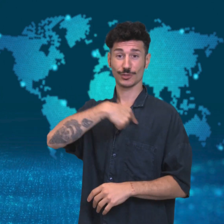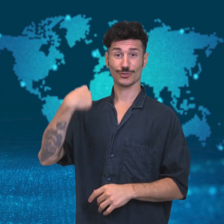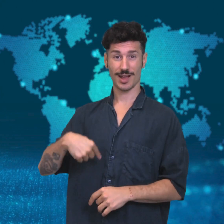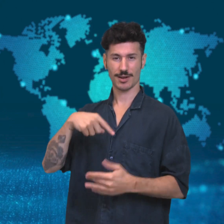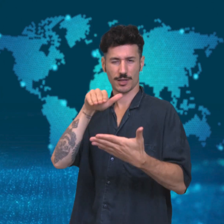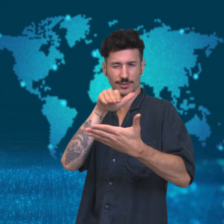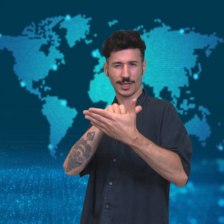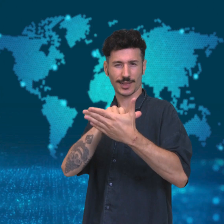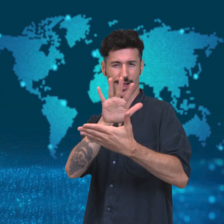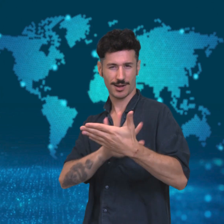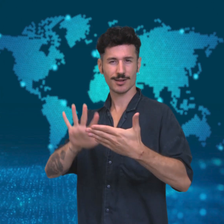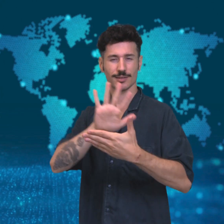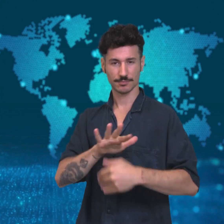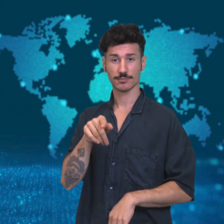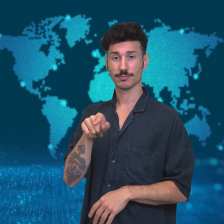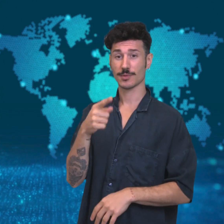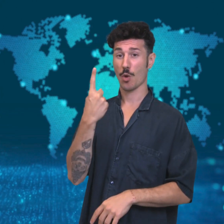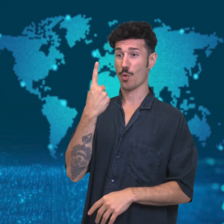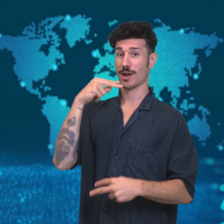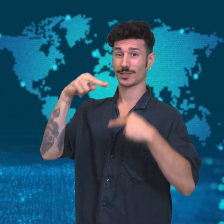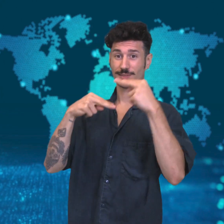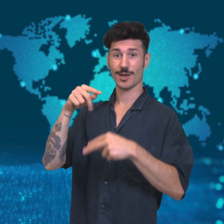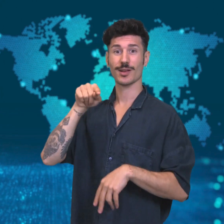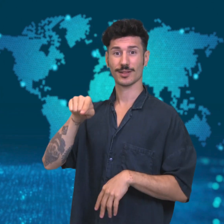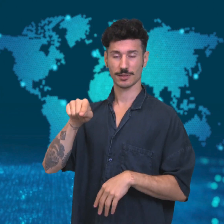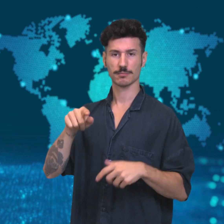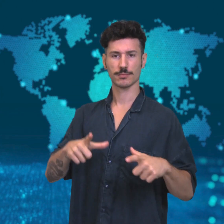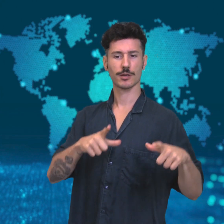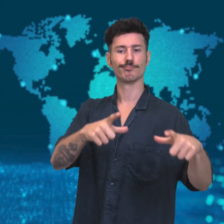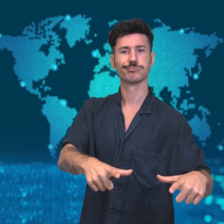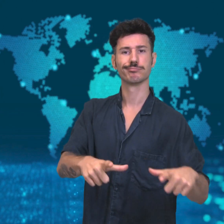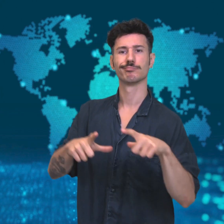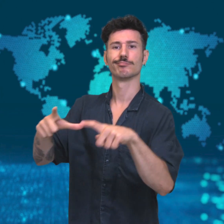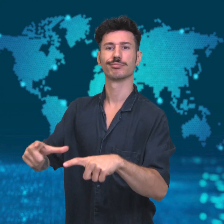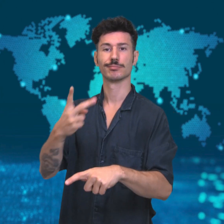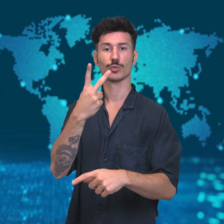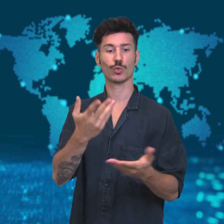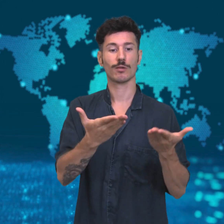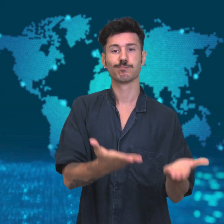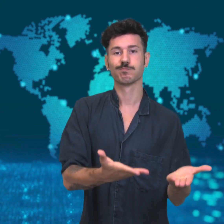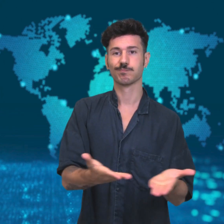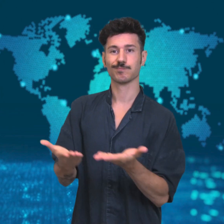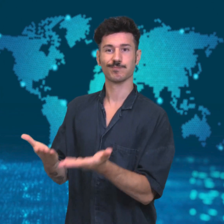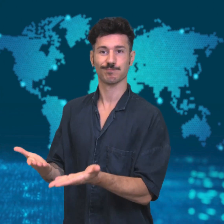In central China, a restaurant placed two large scales